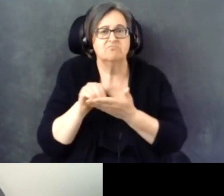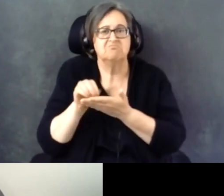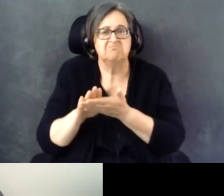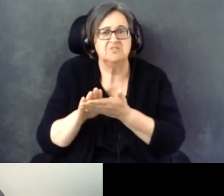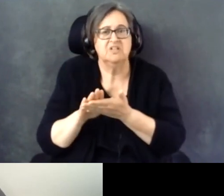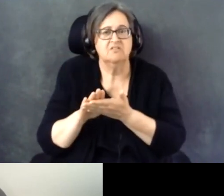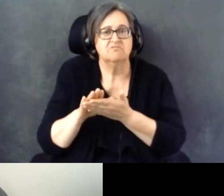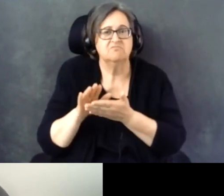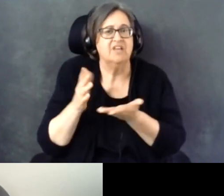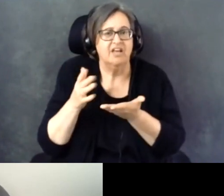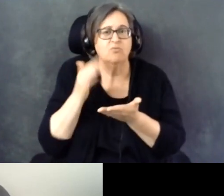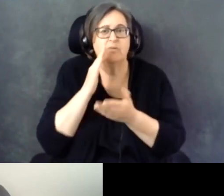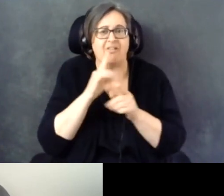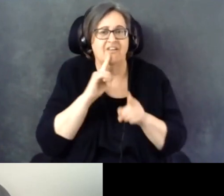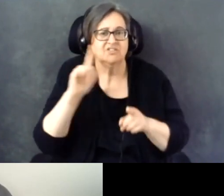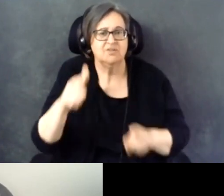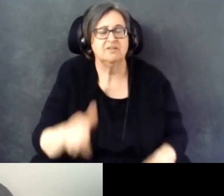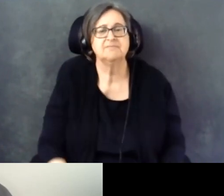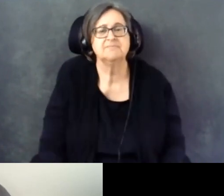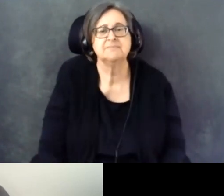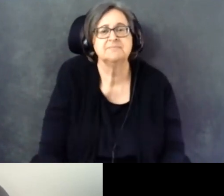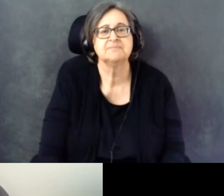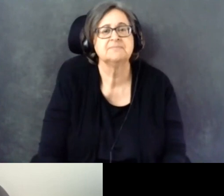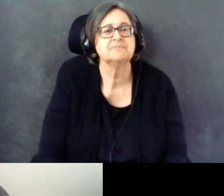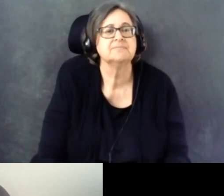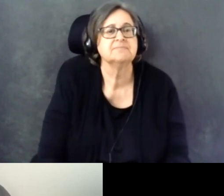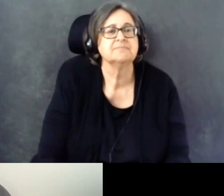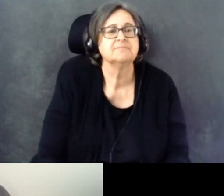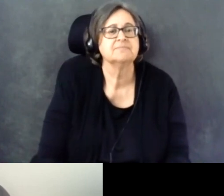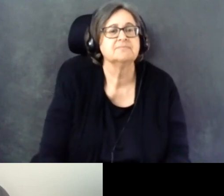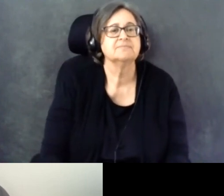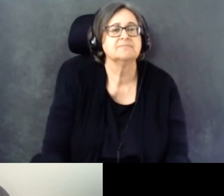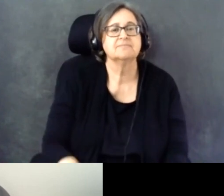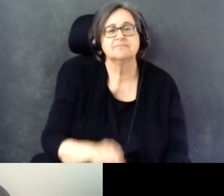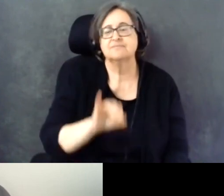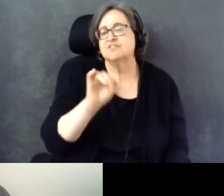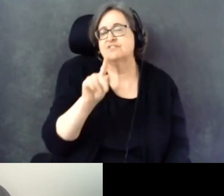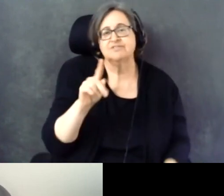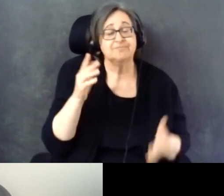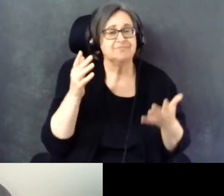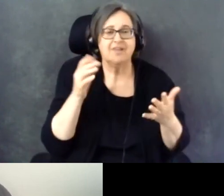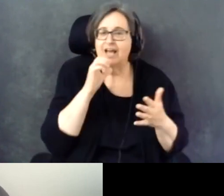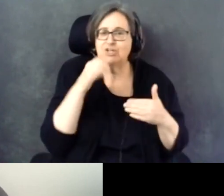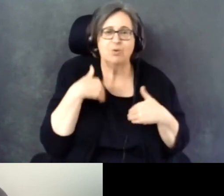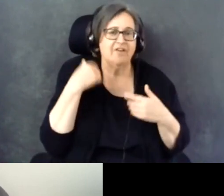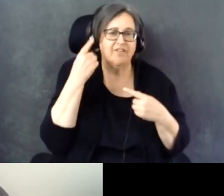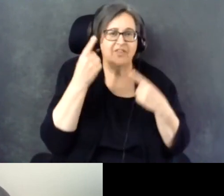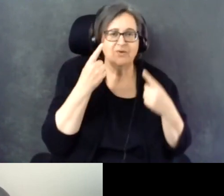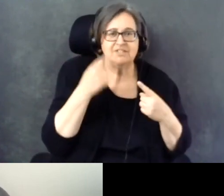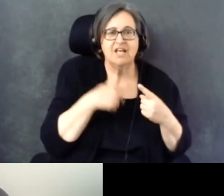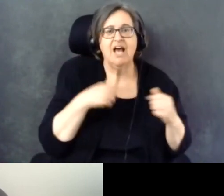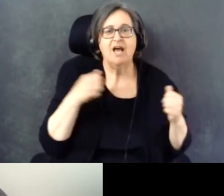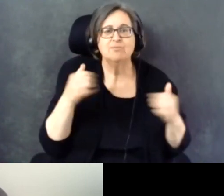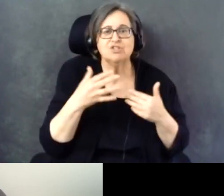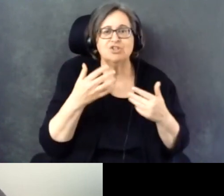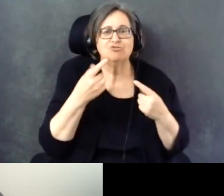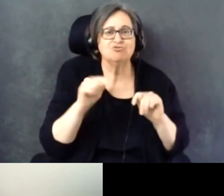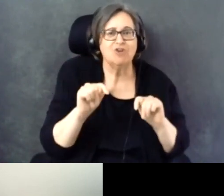Off hand, I don't have thoughts, and I'm a little scared to try to share my